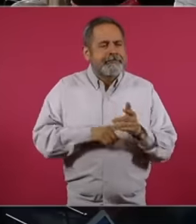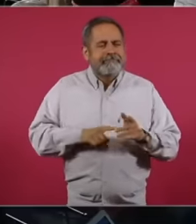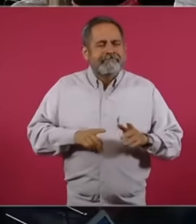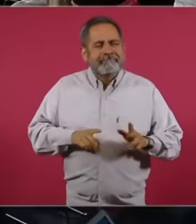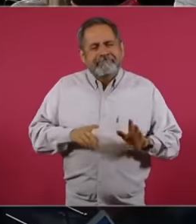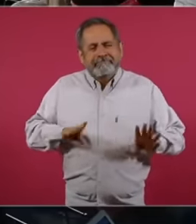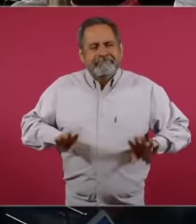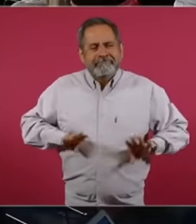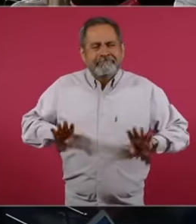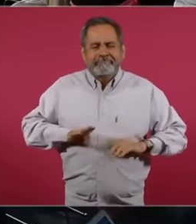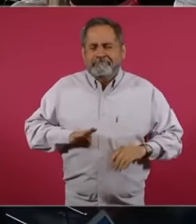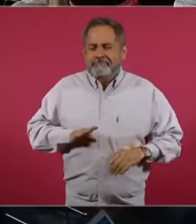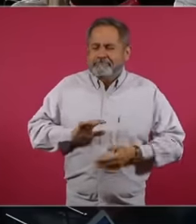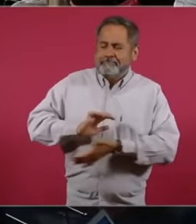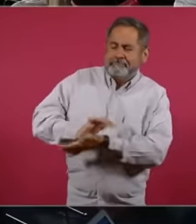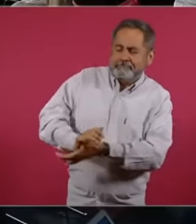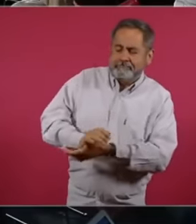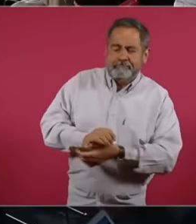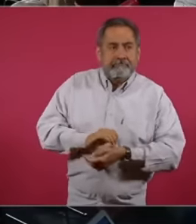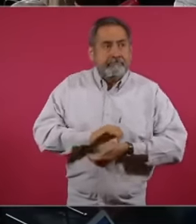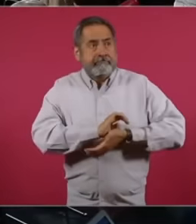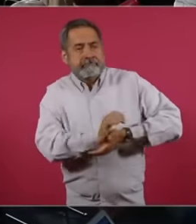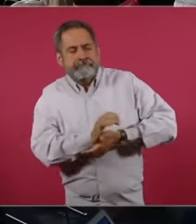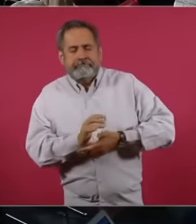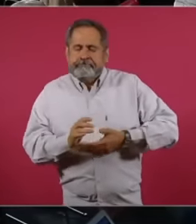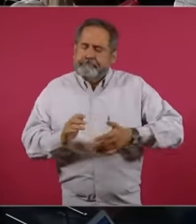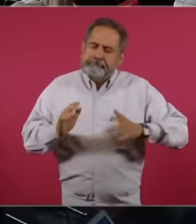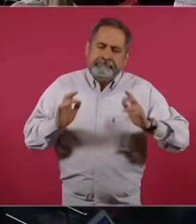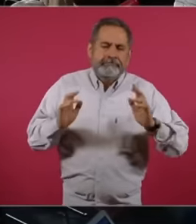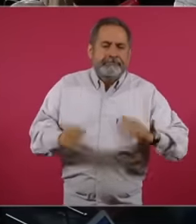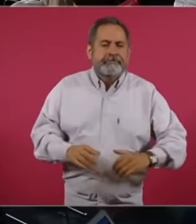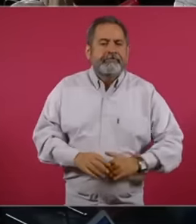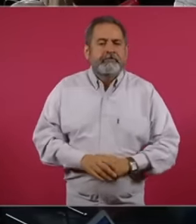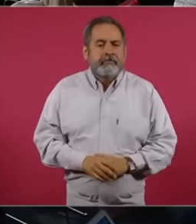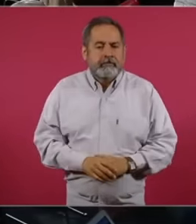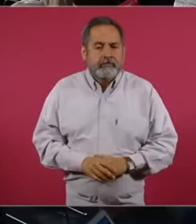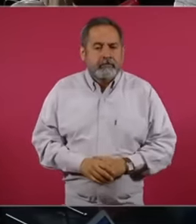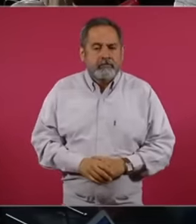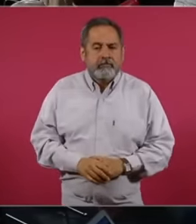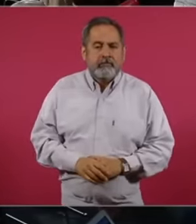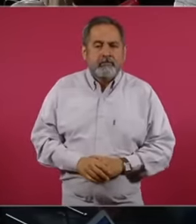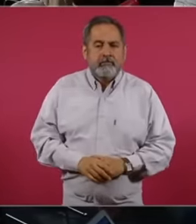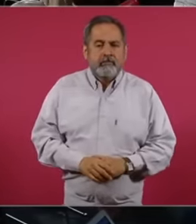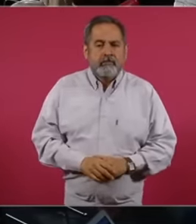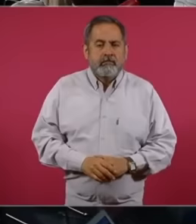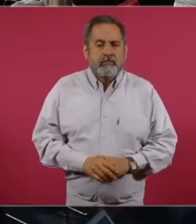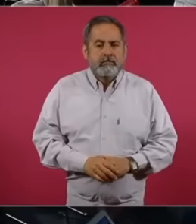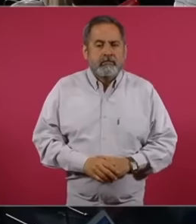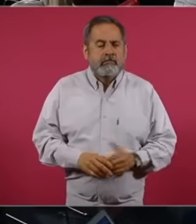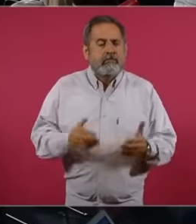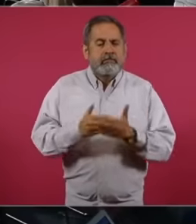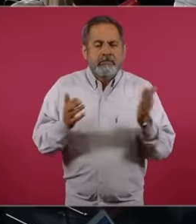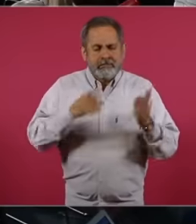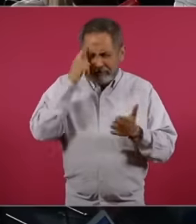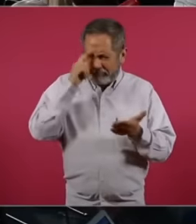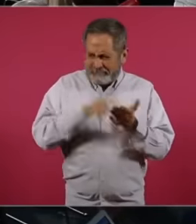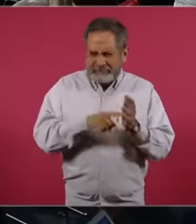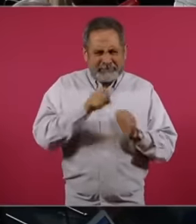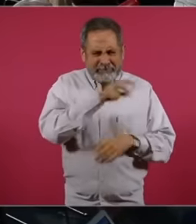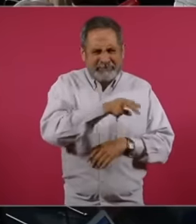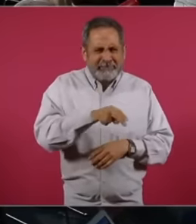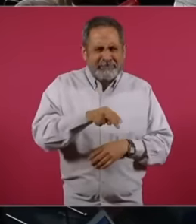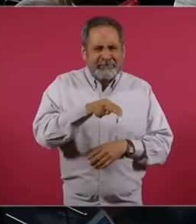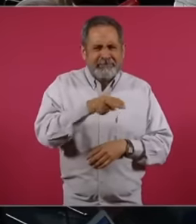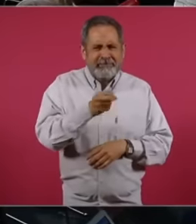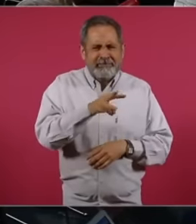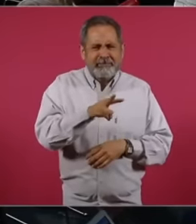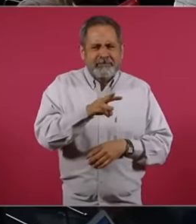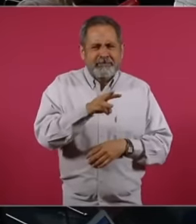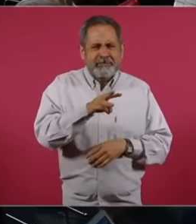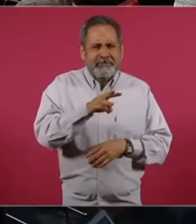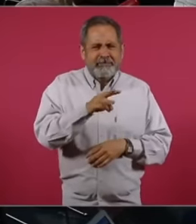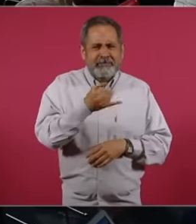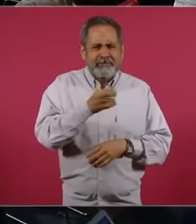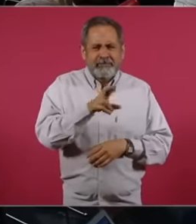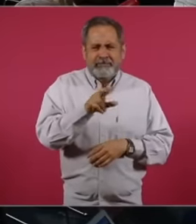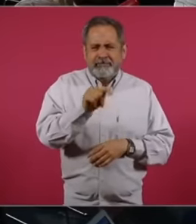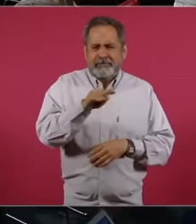discriminatory attitude and now they are, I think that those from New York, you can check it out, they released